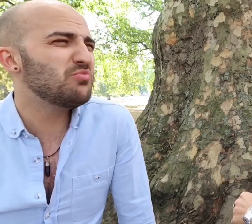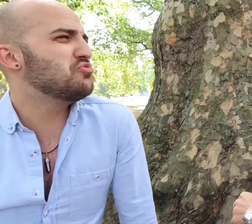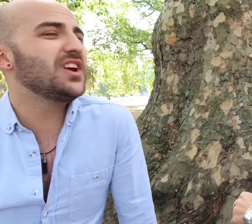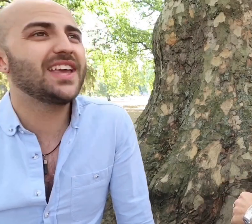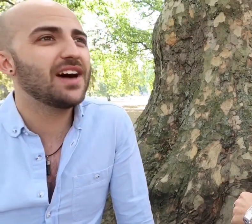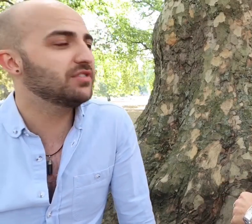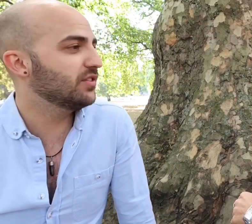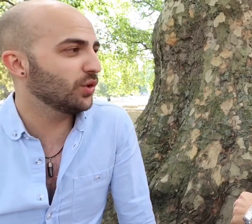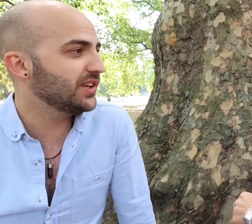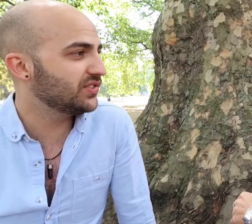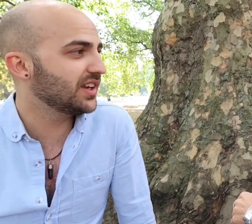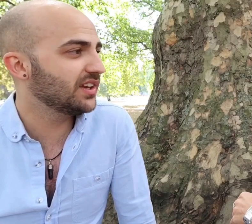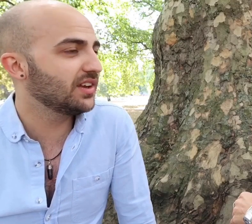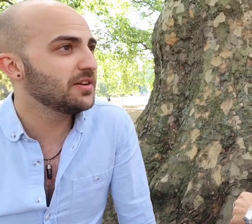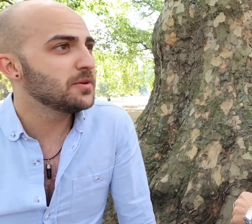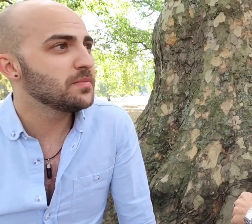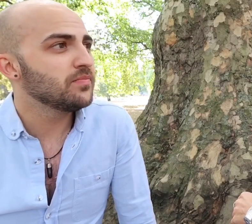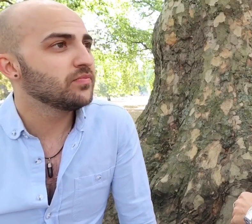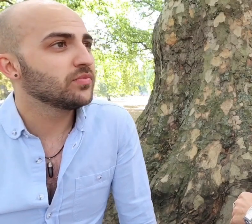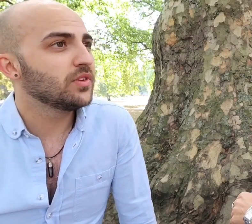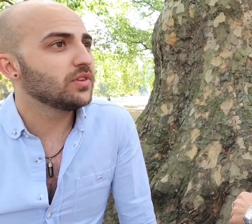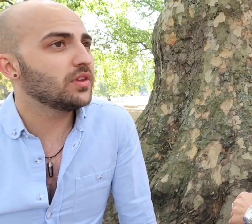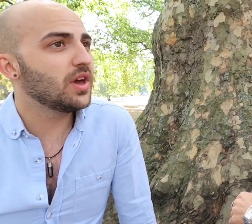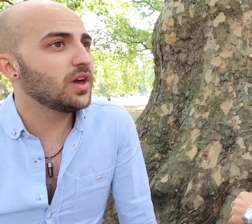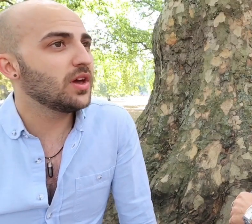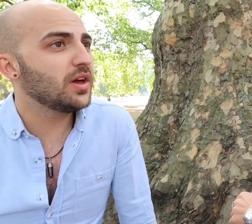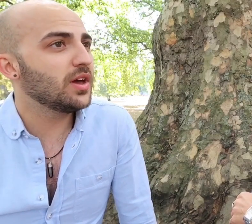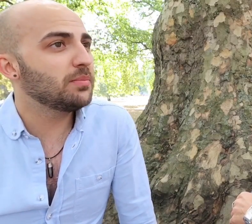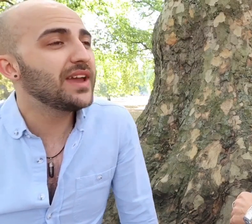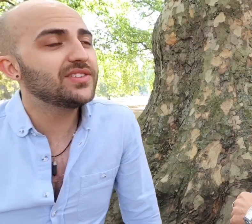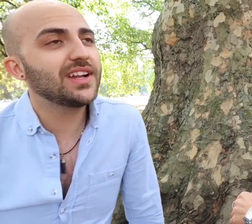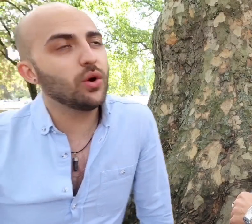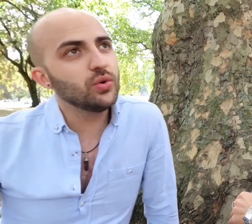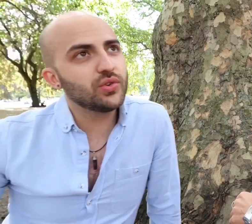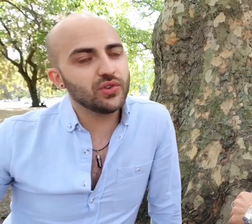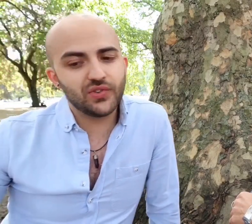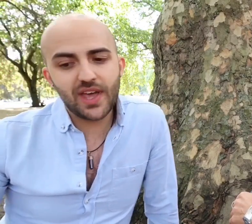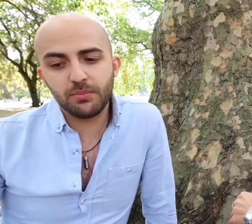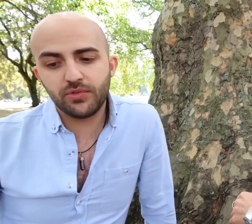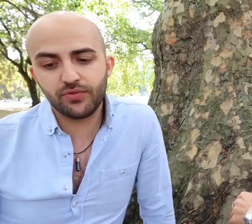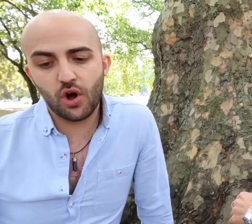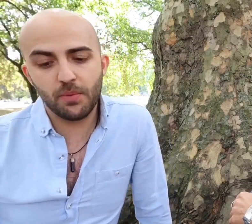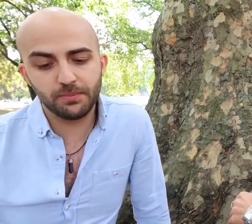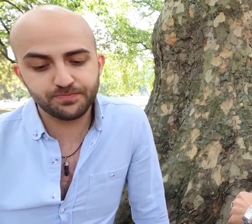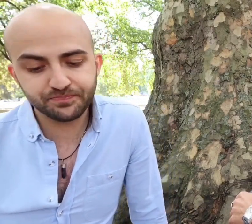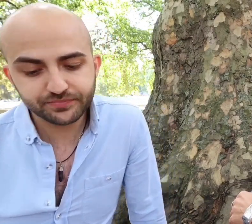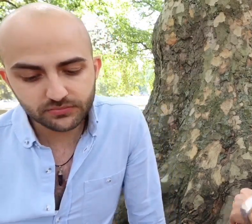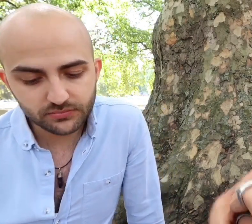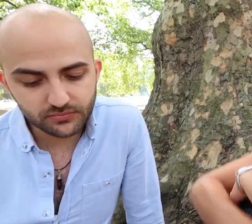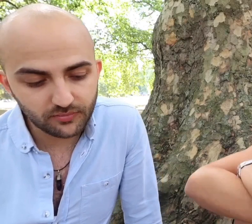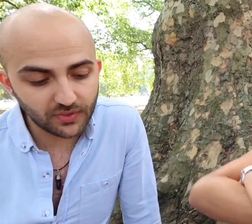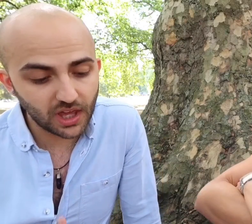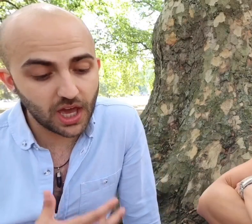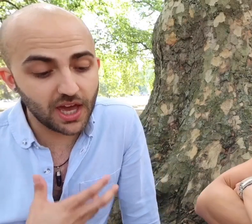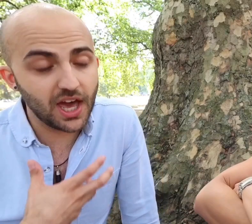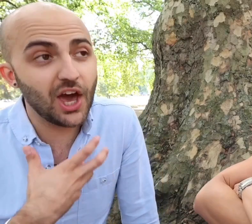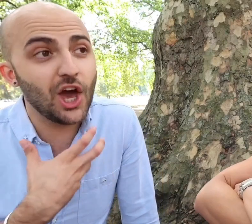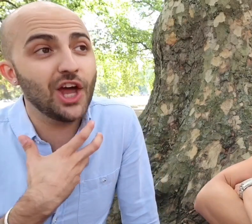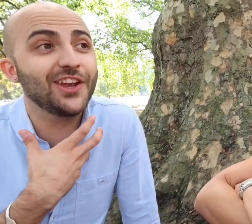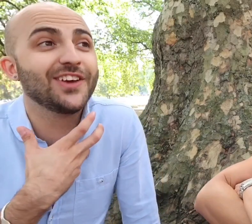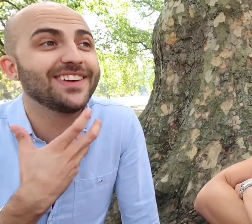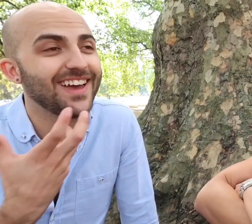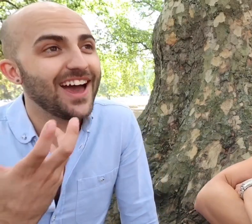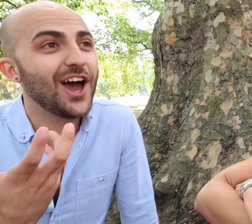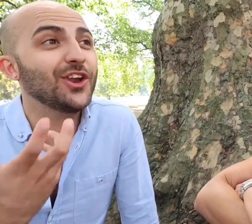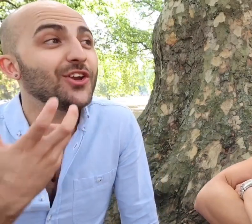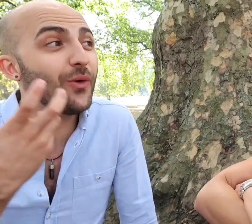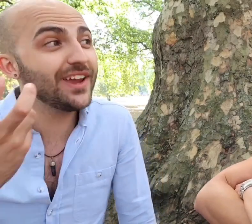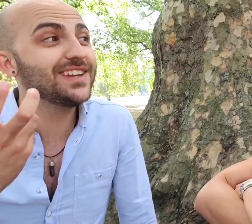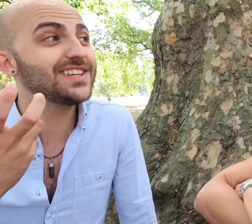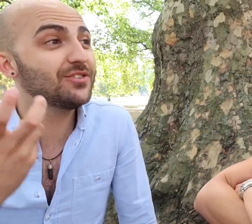don't really have a voice and basically also stemmed from an annoyed irritated